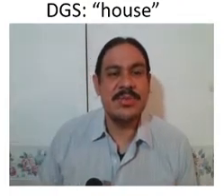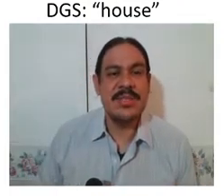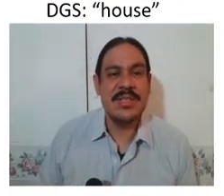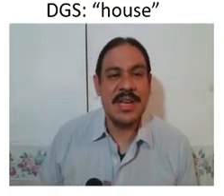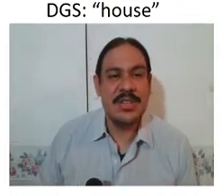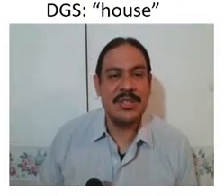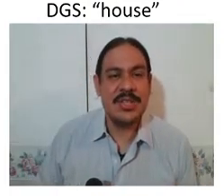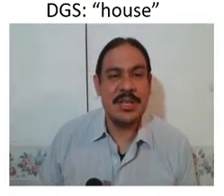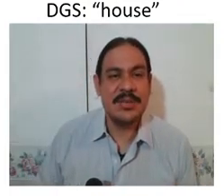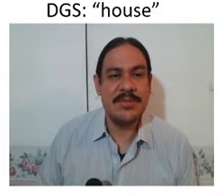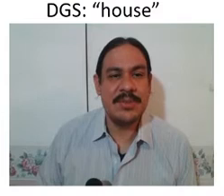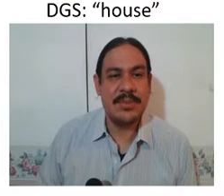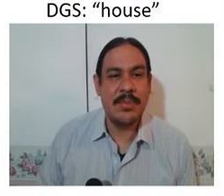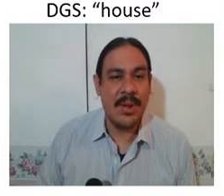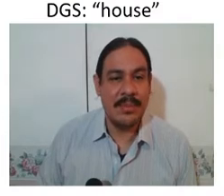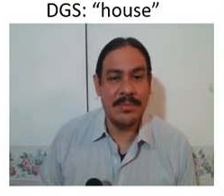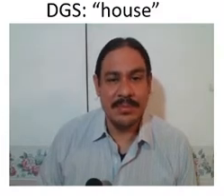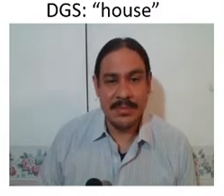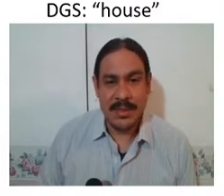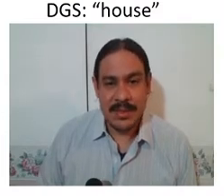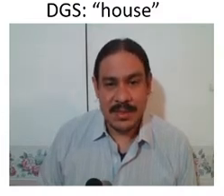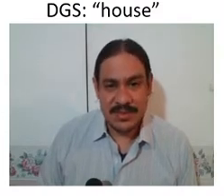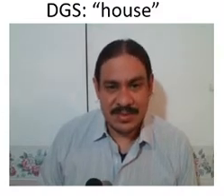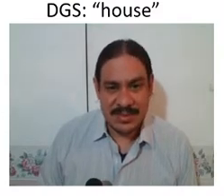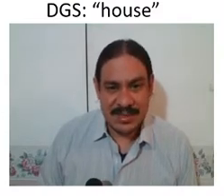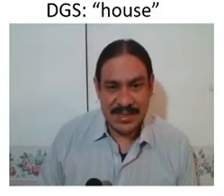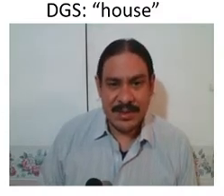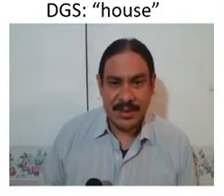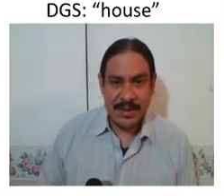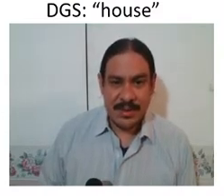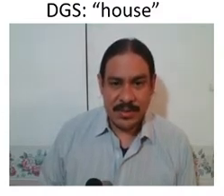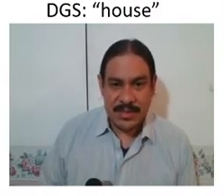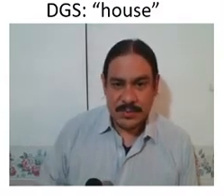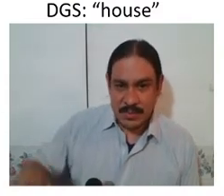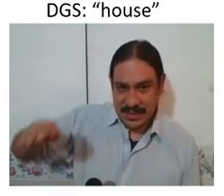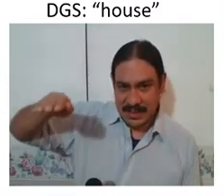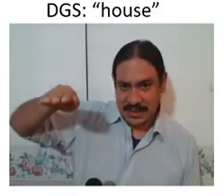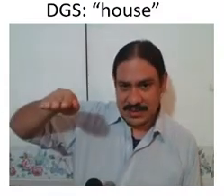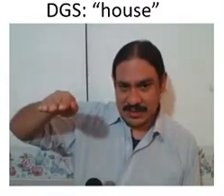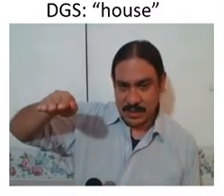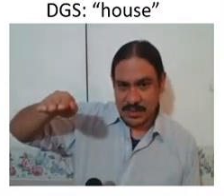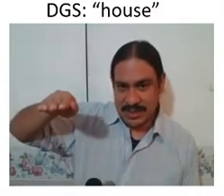as they move and as you can see they are going to change